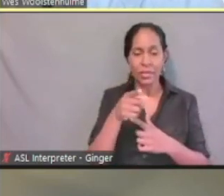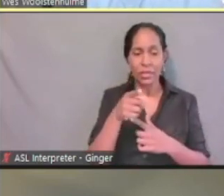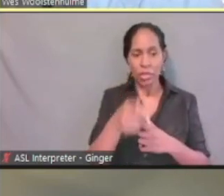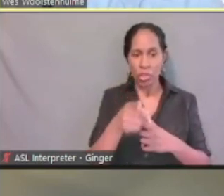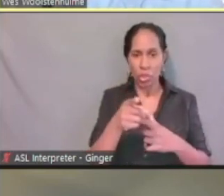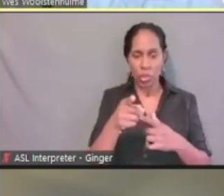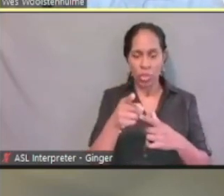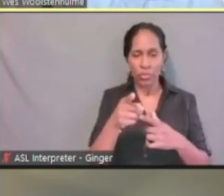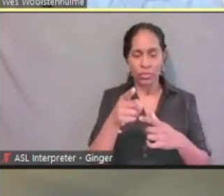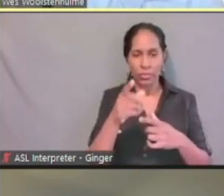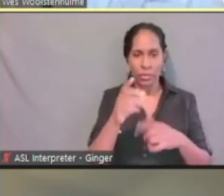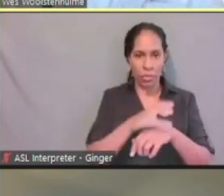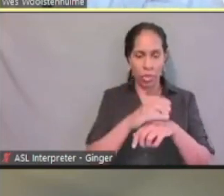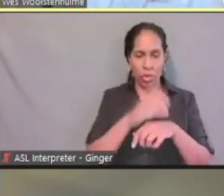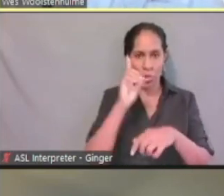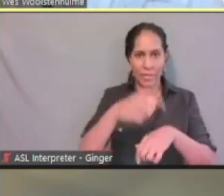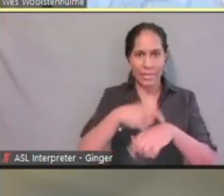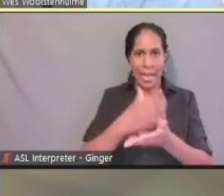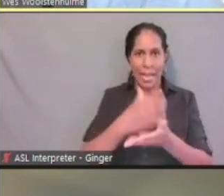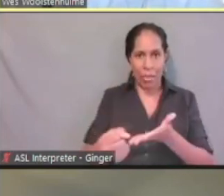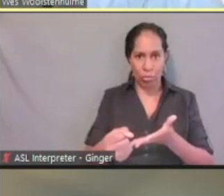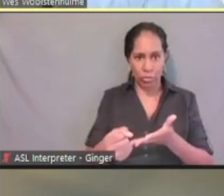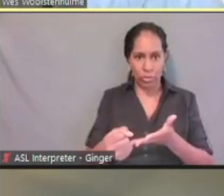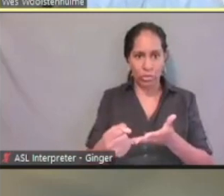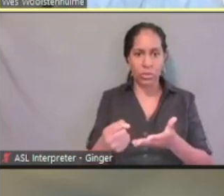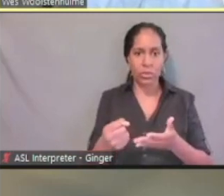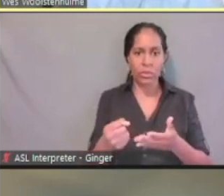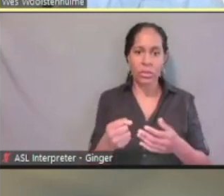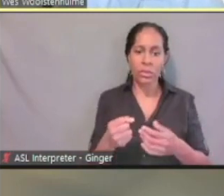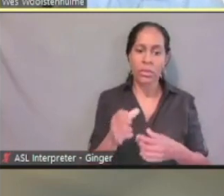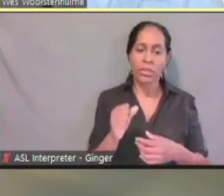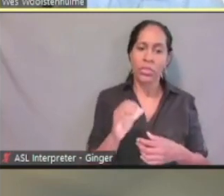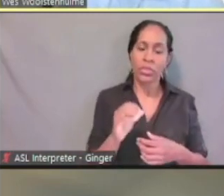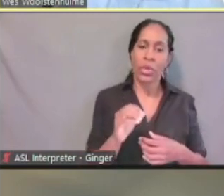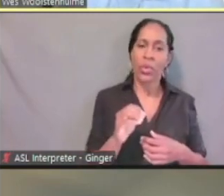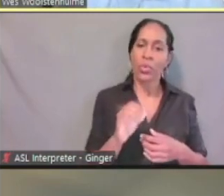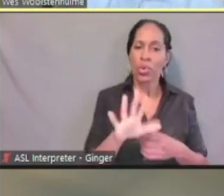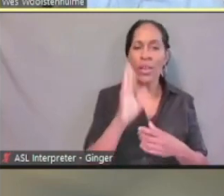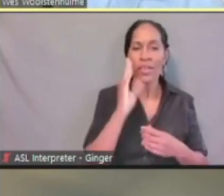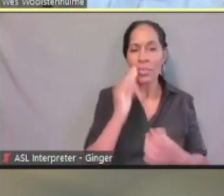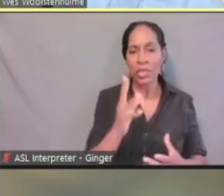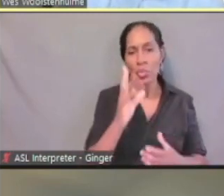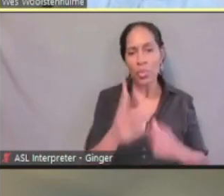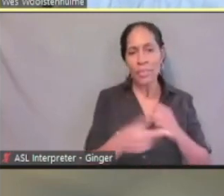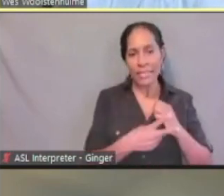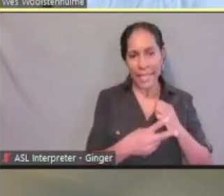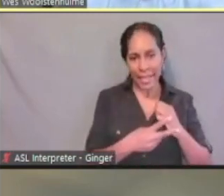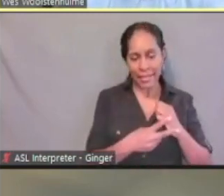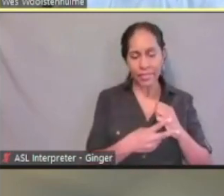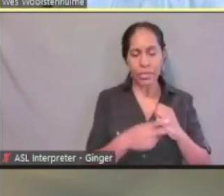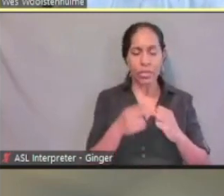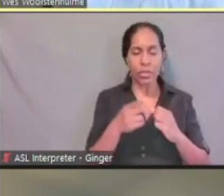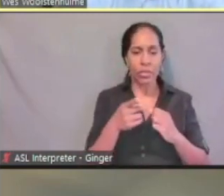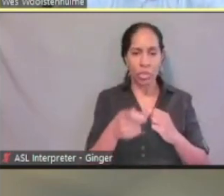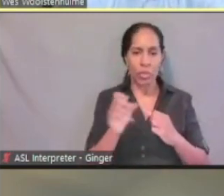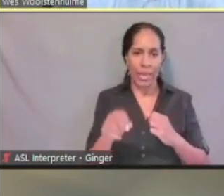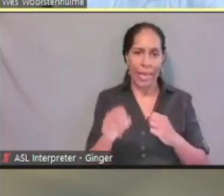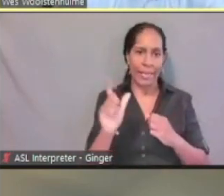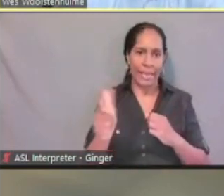if they've logged in and created an account, that information will be saved and they can come back and resume that application at a later time.